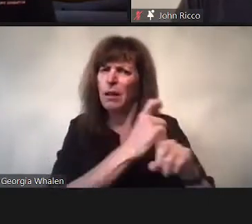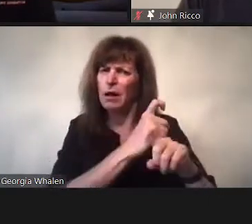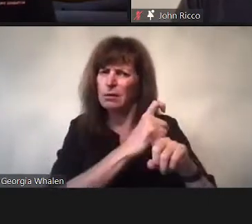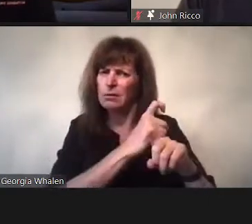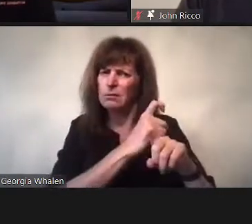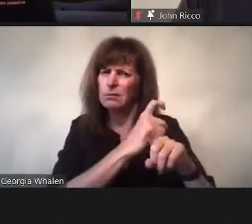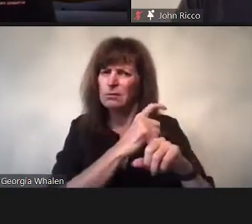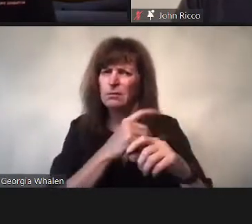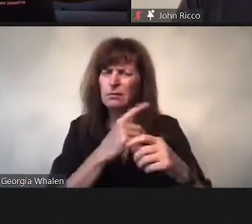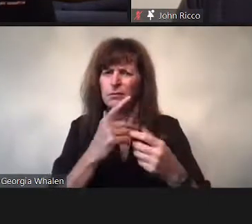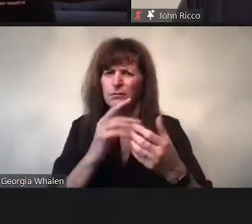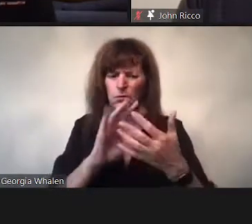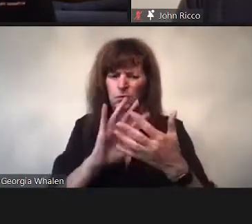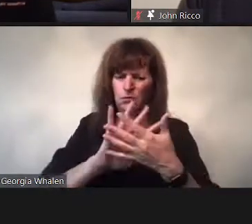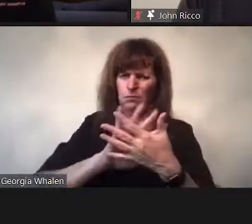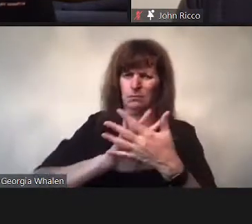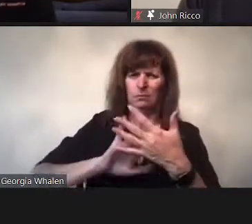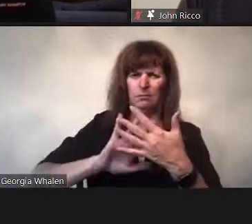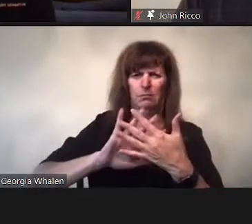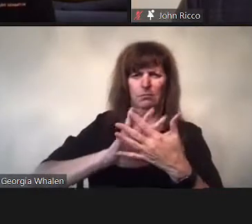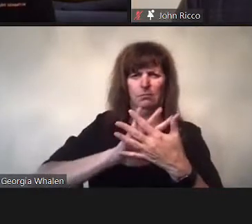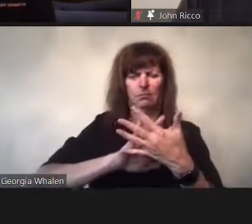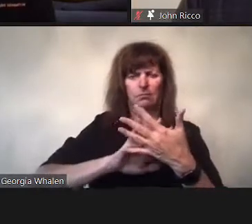It’s like my interest in pleasure being rife with contradictions.